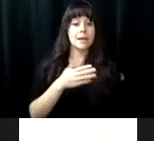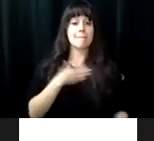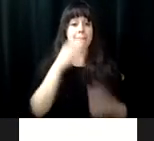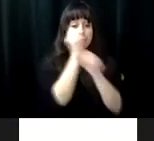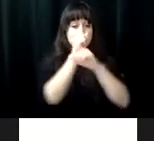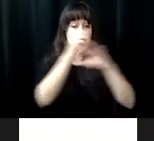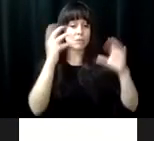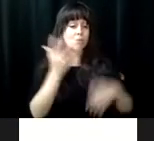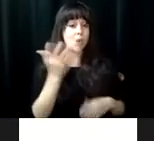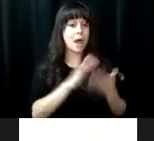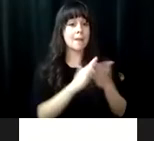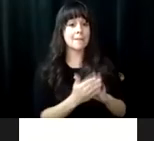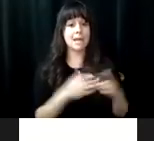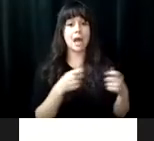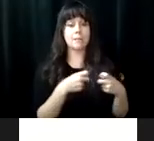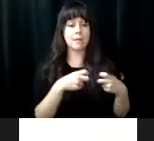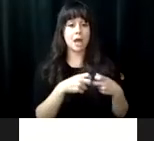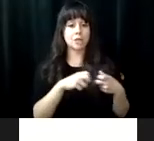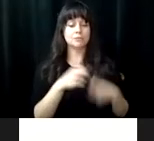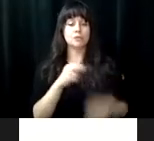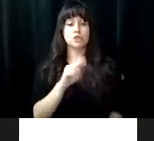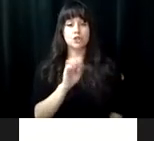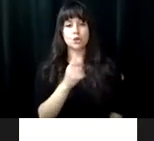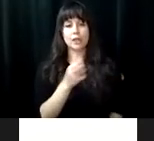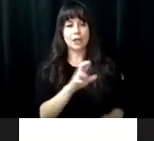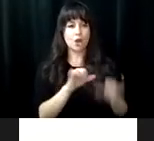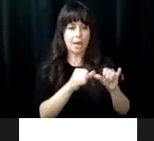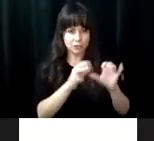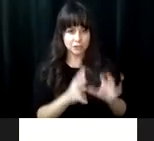success fell baker in my own business.